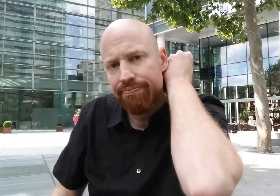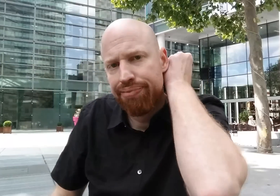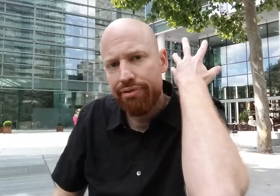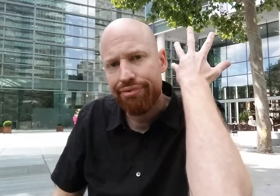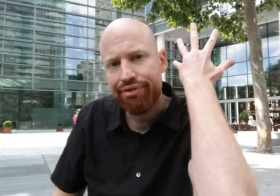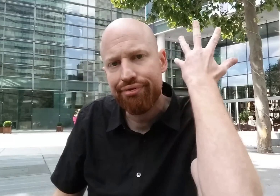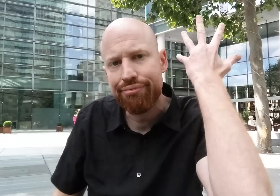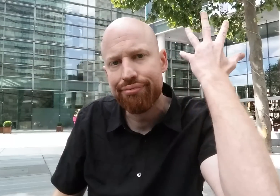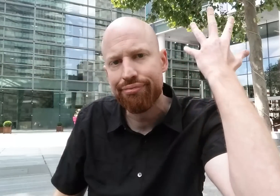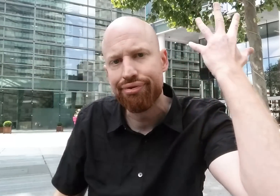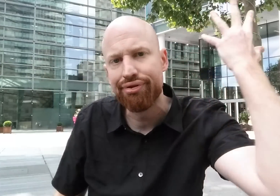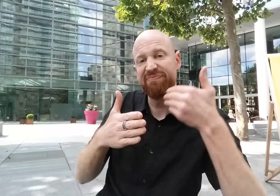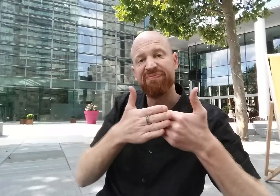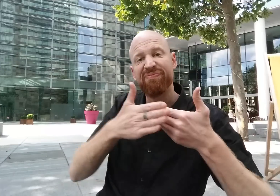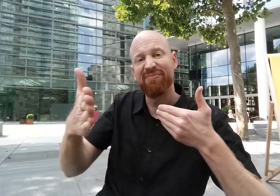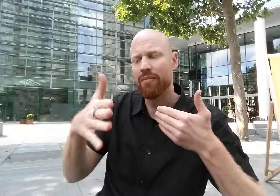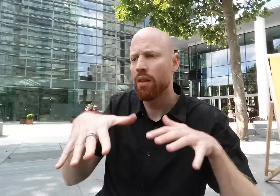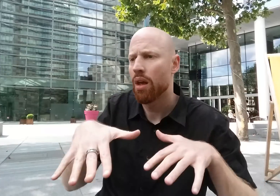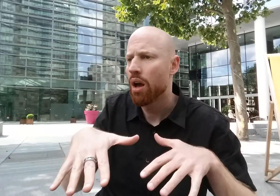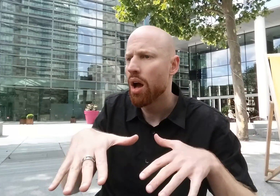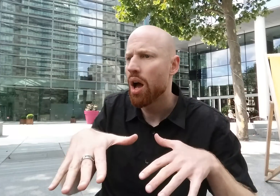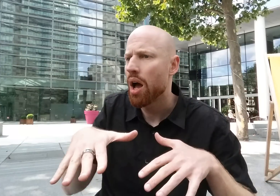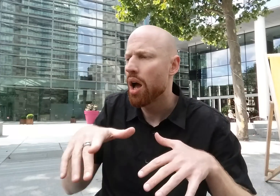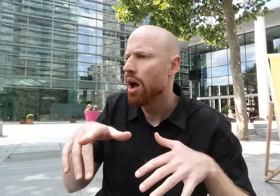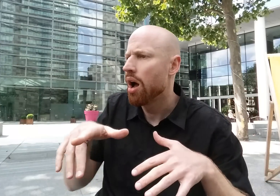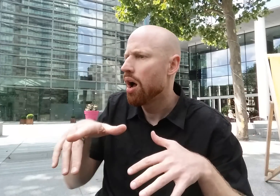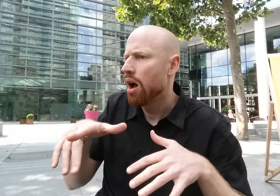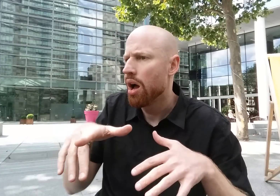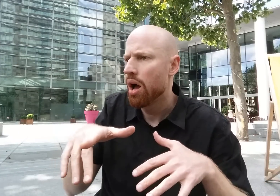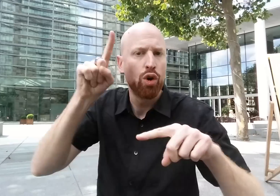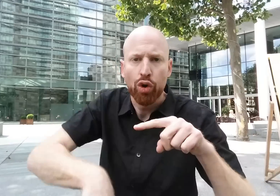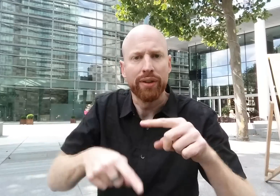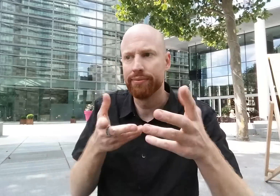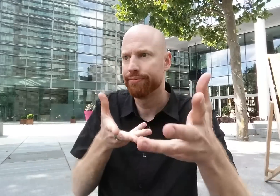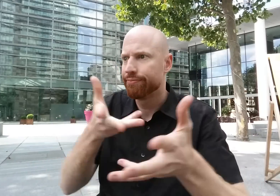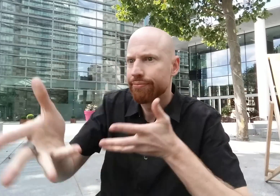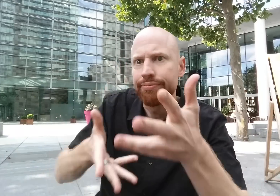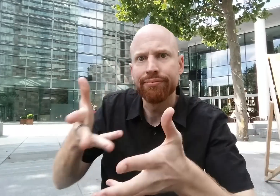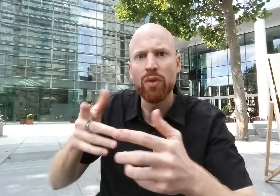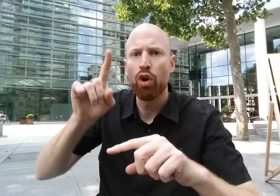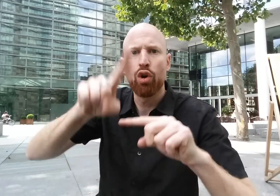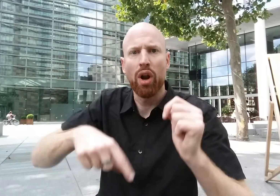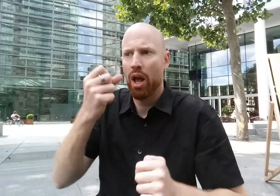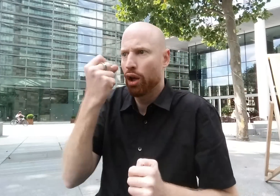... it blows his brains out. All of a sudden, that same waiter struggles to communicate with